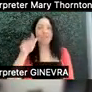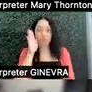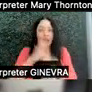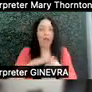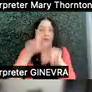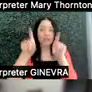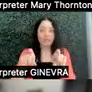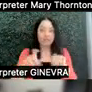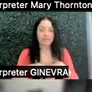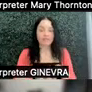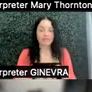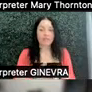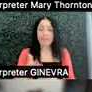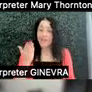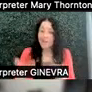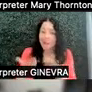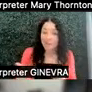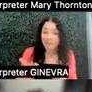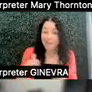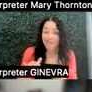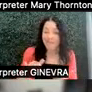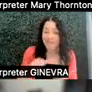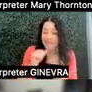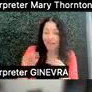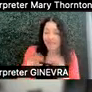That might not be as obvious to folks who have different learning styles